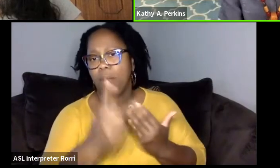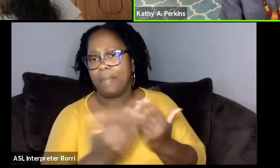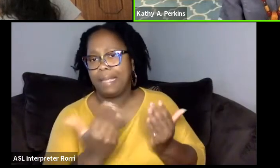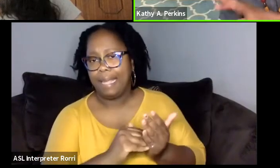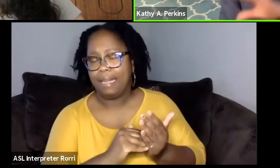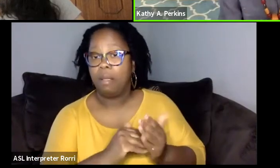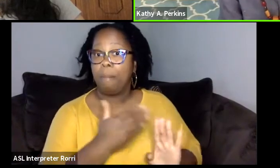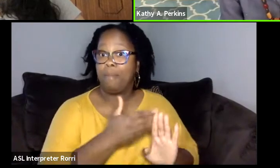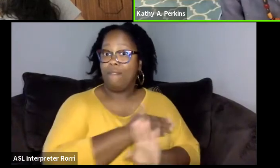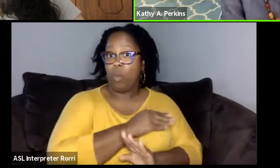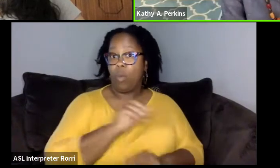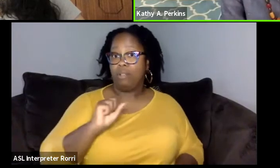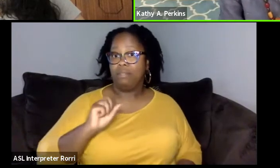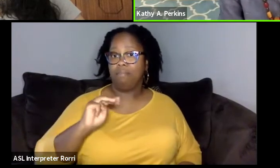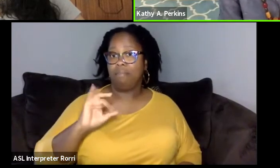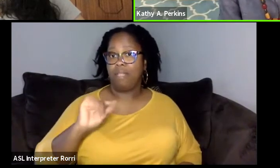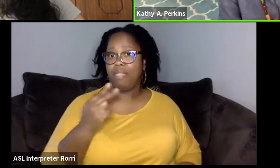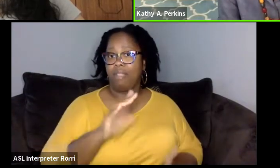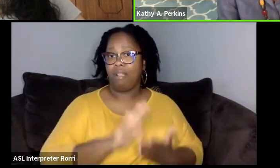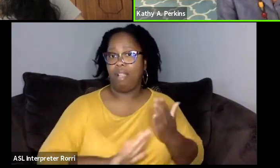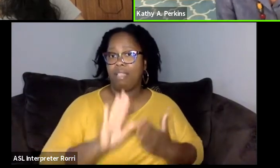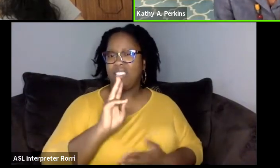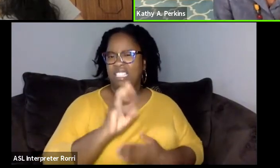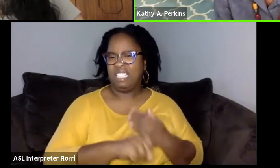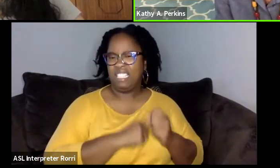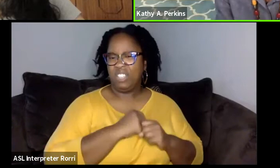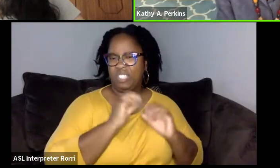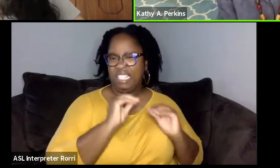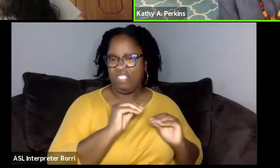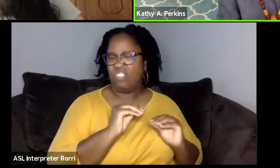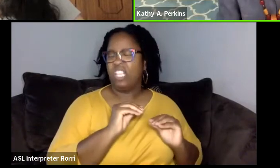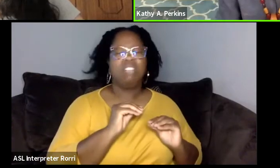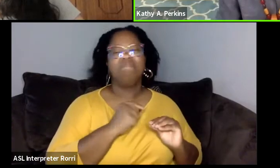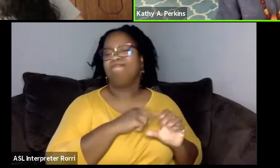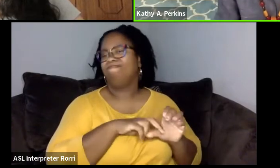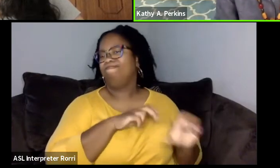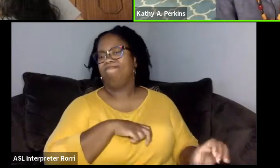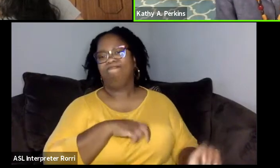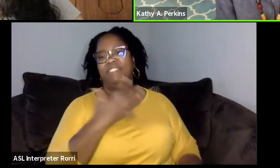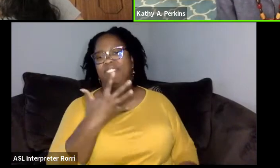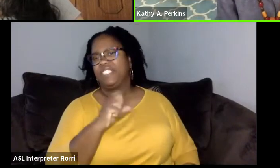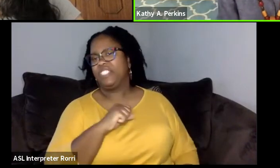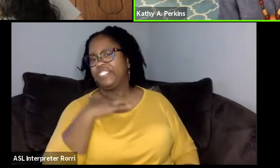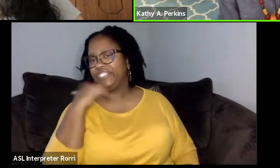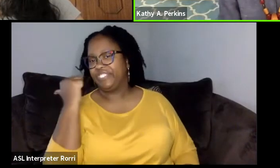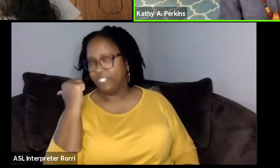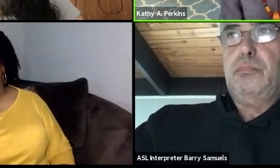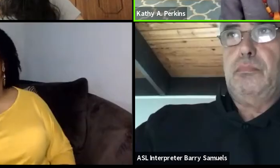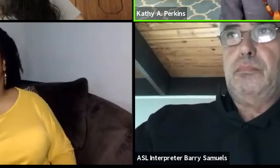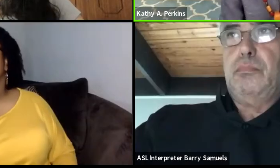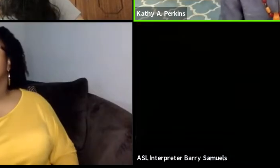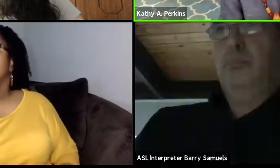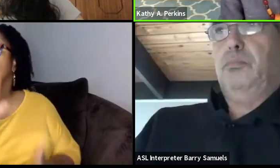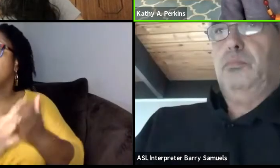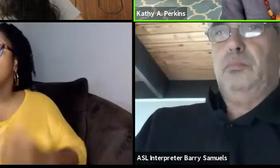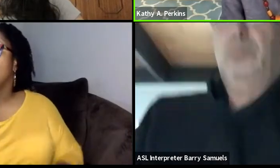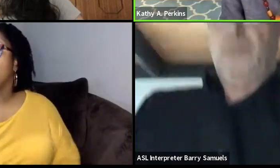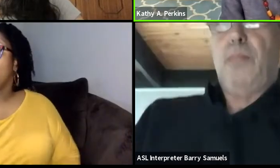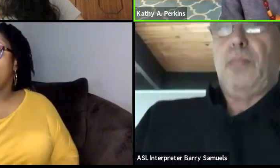and then I left for five years and I just said, I'm done with academia. And when they called me about it, I said, "No." And then as I thought about it, I said,